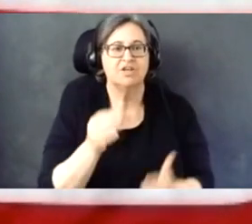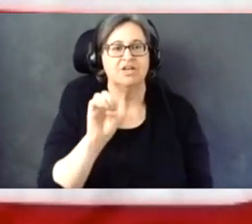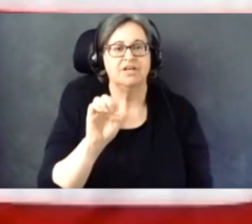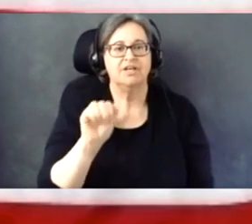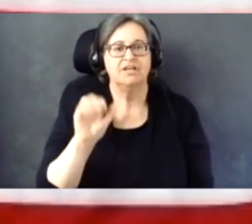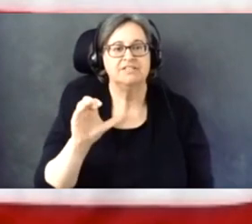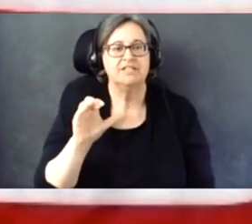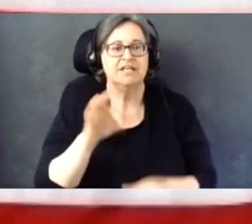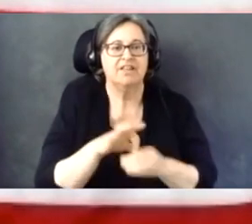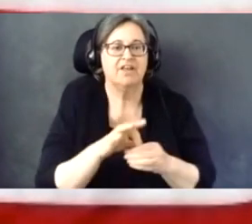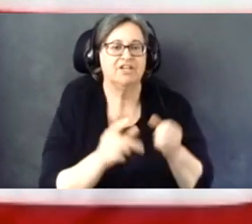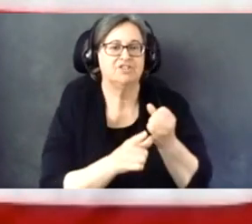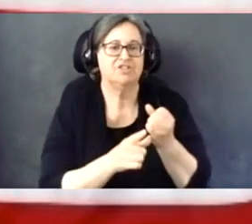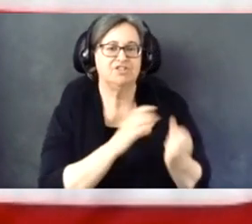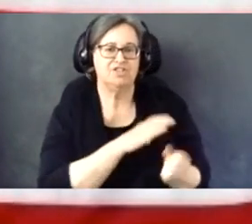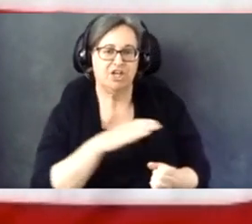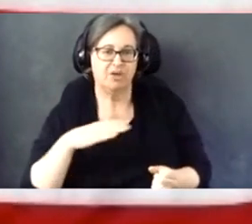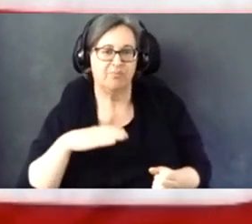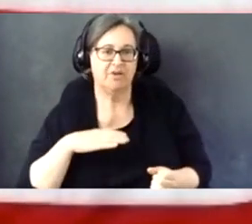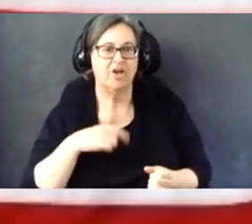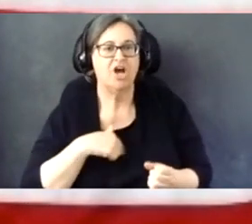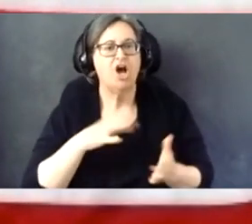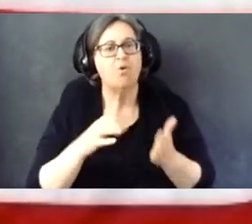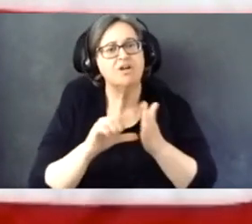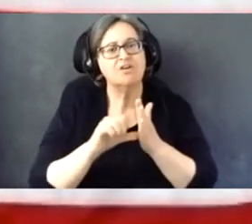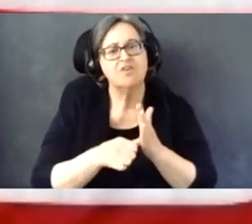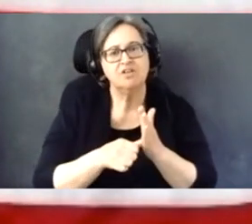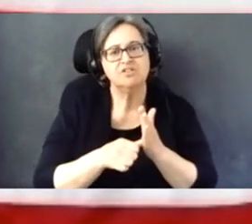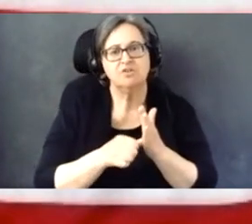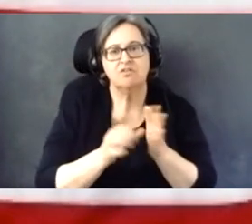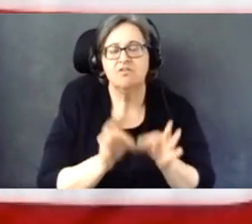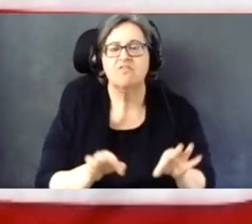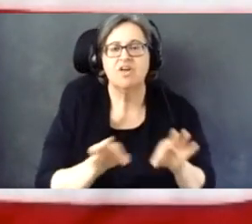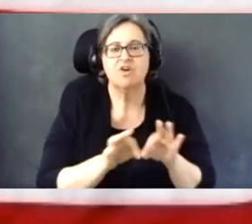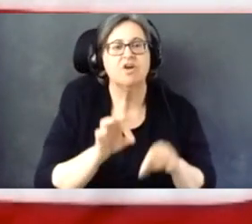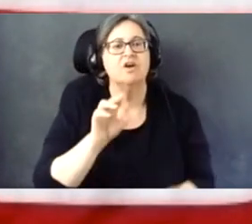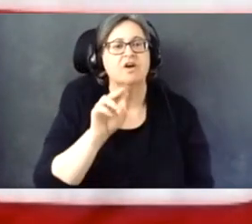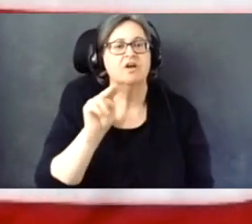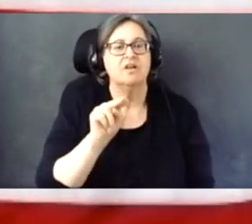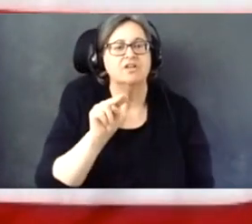I'd like to highlight the value of the National Disability Voter Registration Week and today's